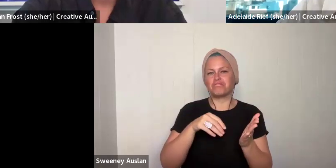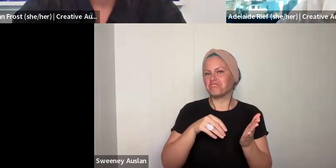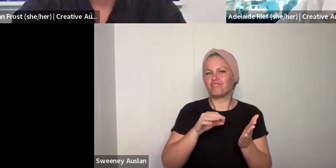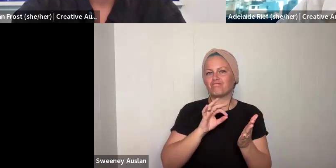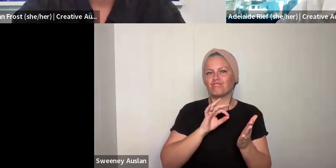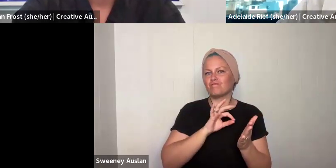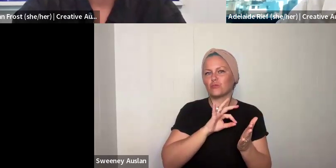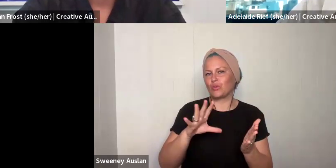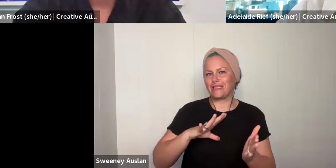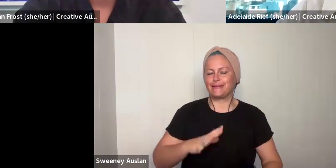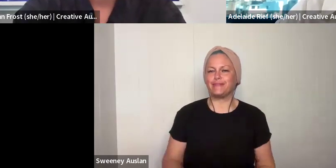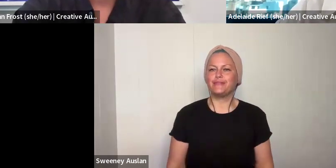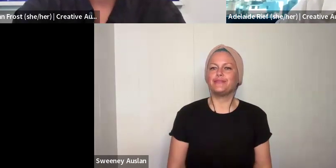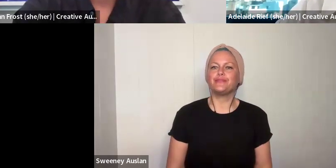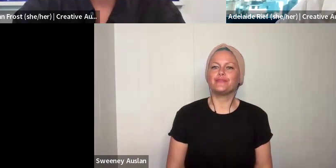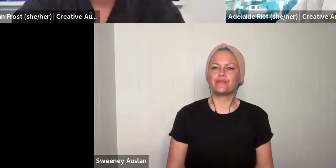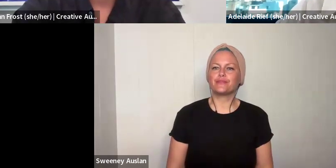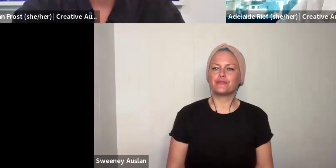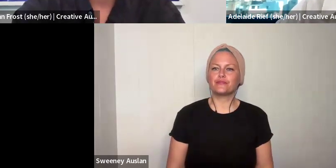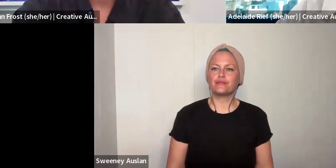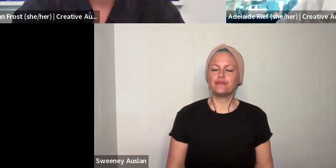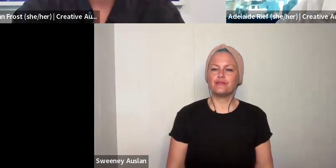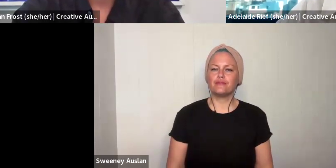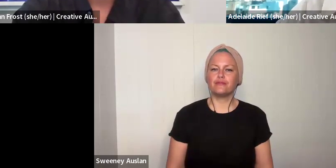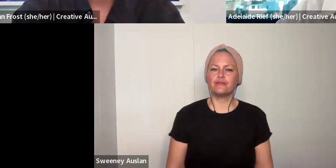applications before. You don't need to do that for this application.